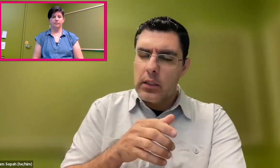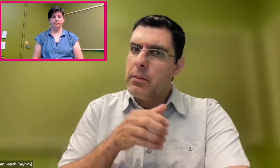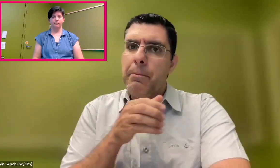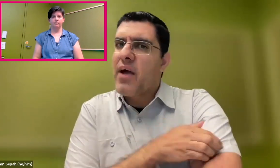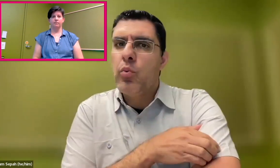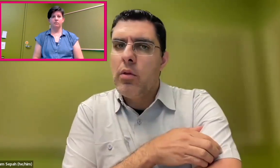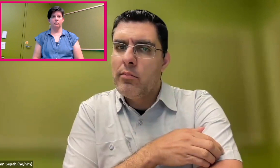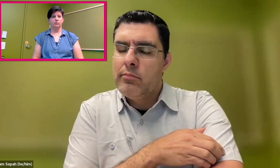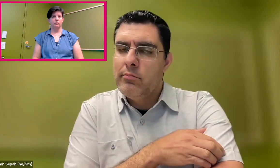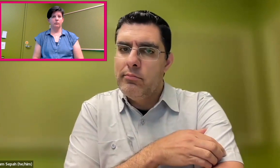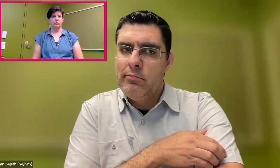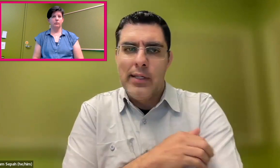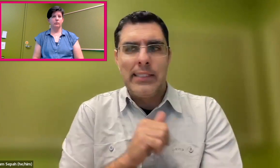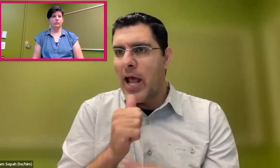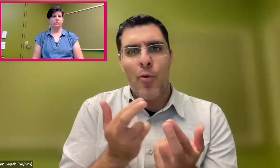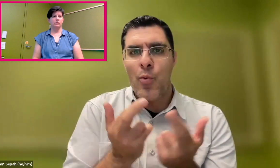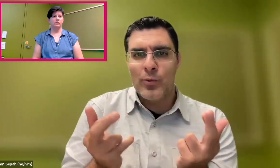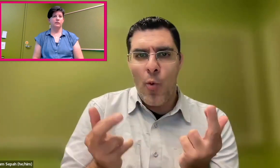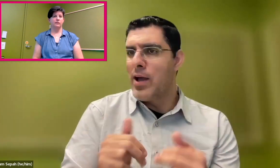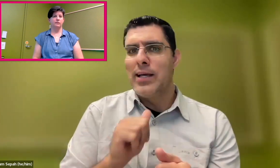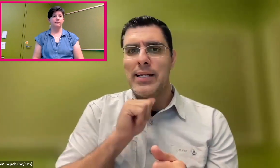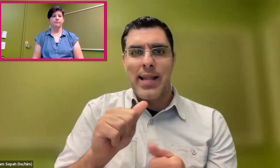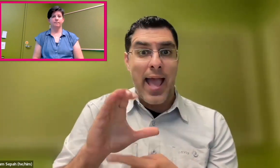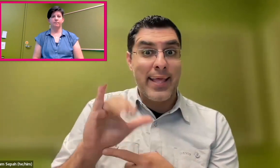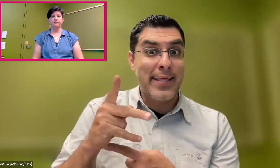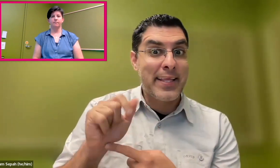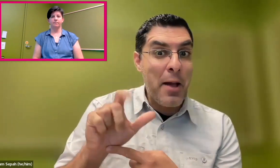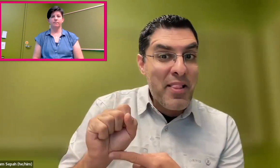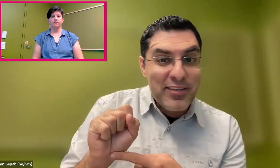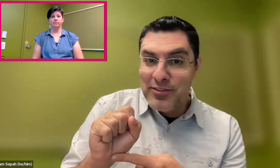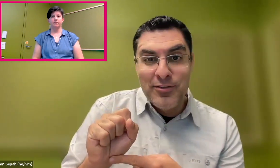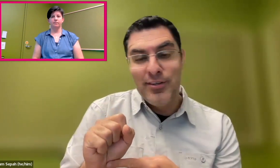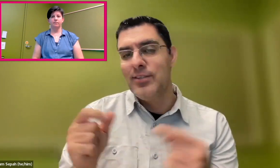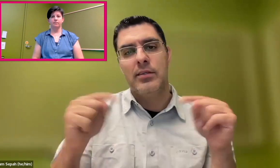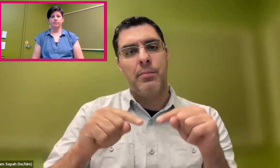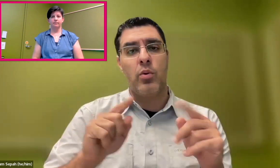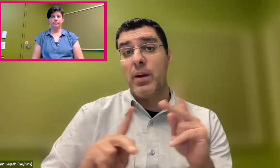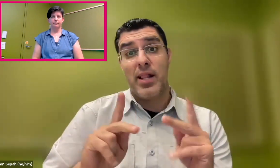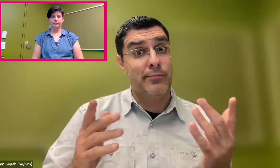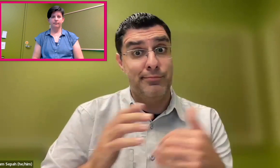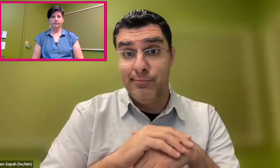That mindset is really powerful. It's not about resources or capital at the end of the day.